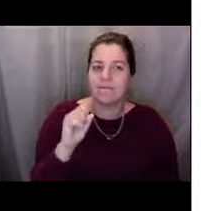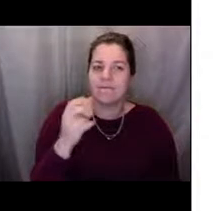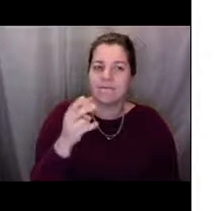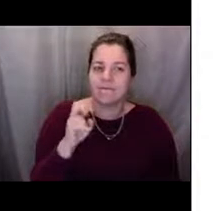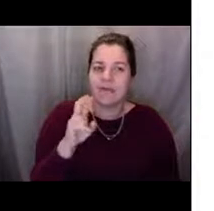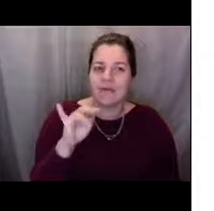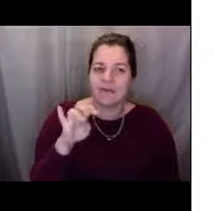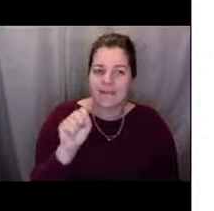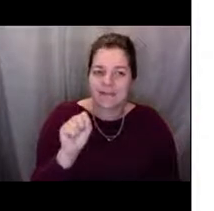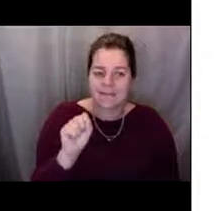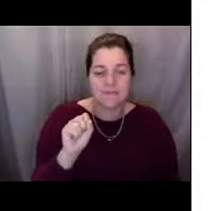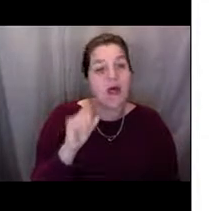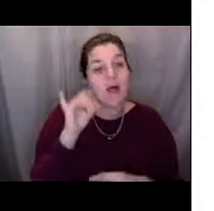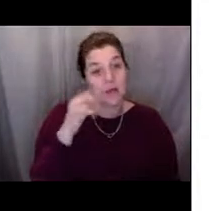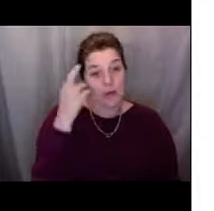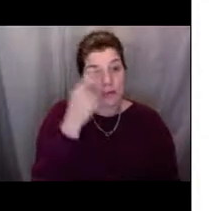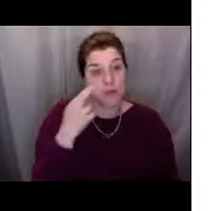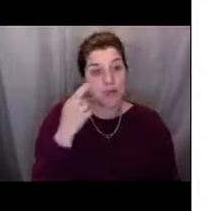that determine the rules for their area.